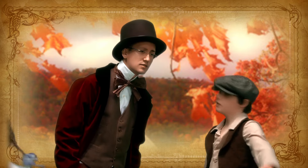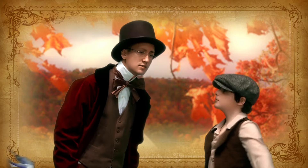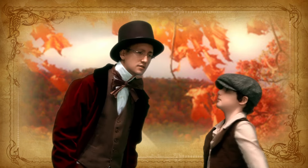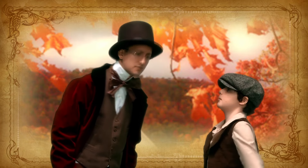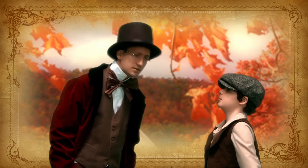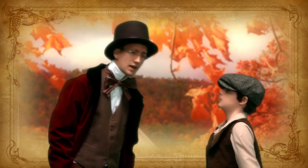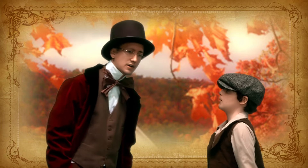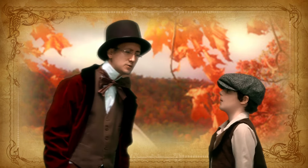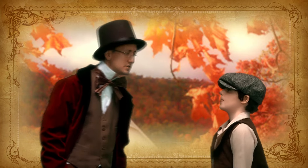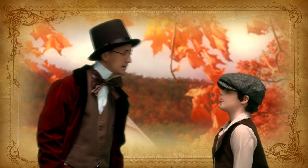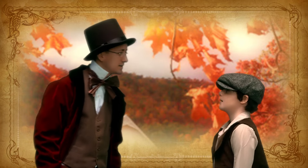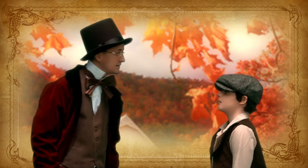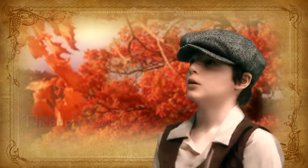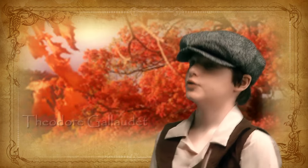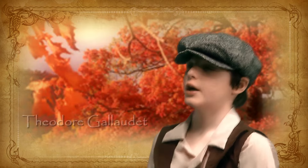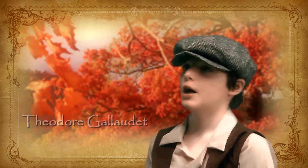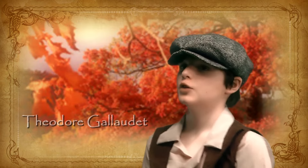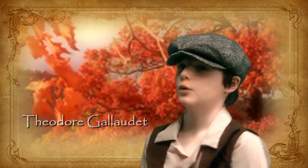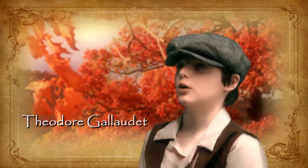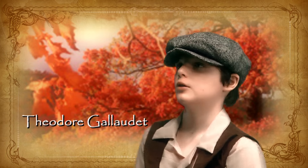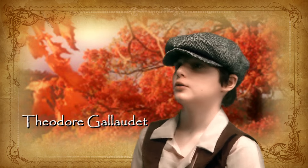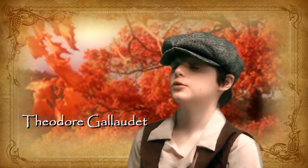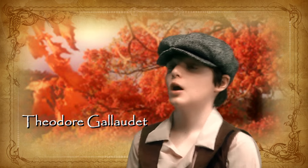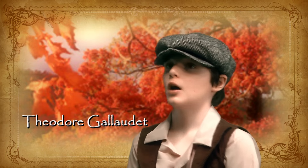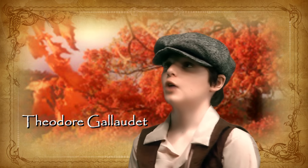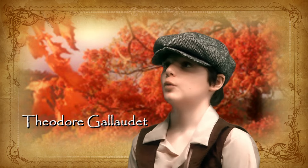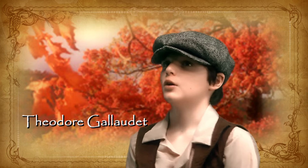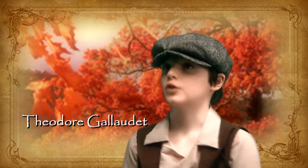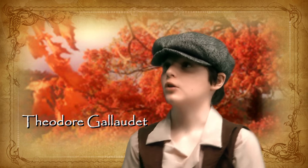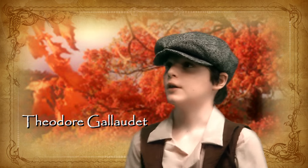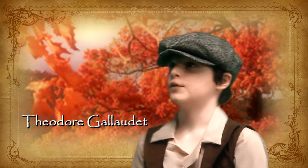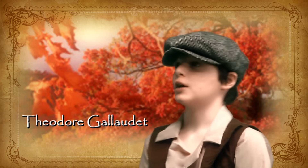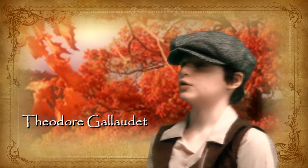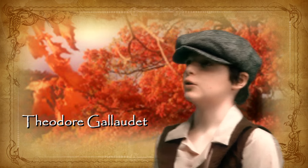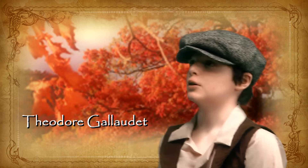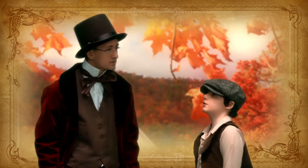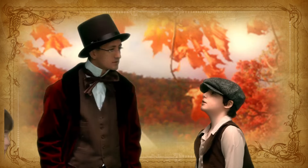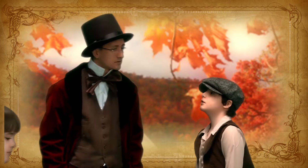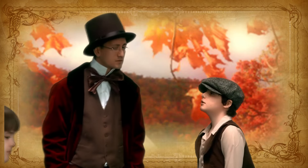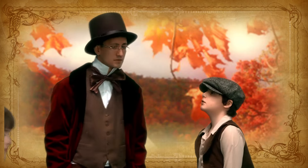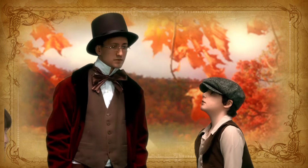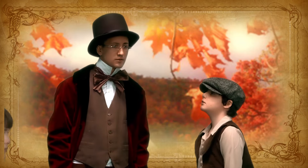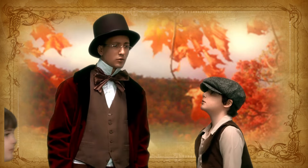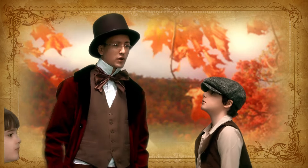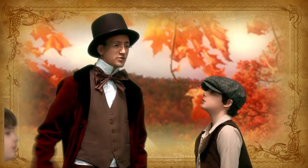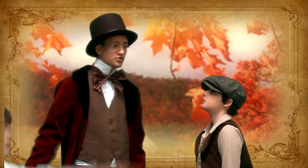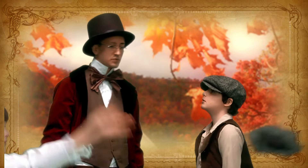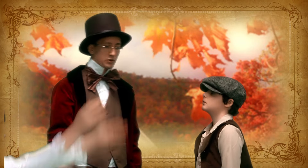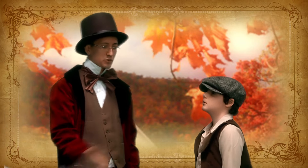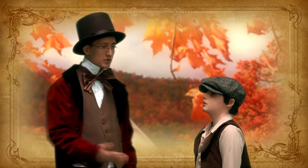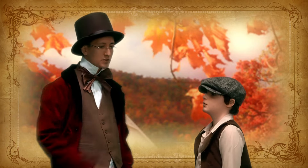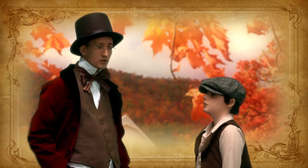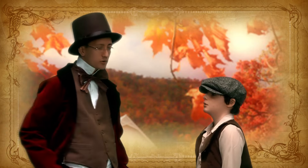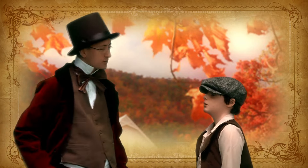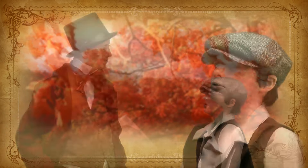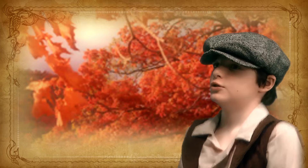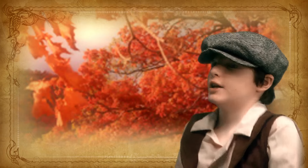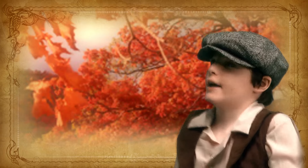Her? Yeah, who is that? She's Alice Cogswell, Dr. Cogswell's daughter. She lives next door. Well, why doesn't she play with the rest of the group?